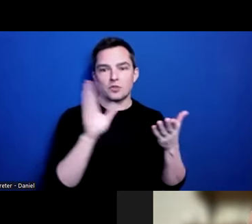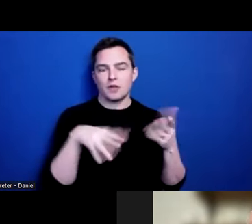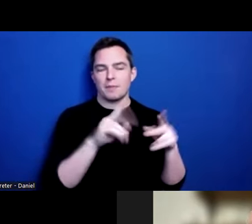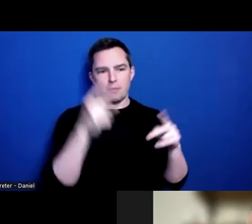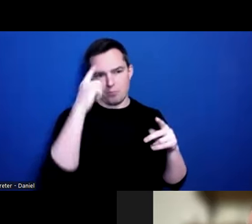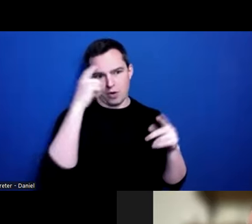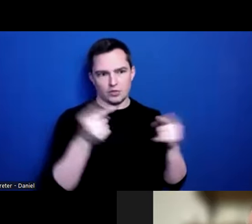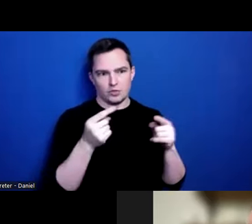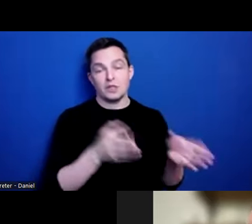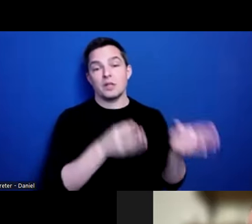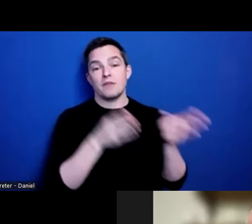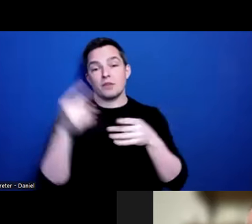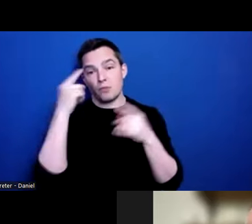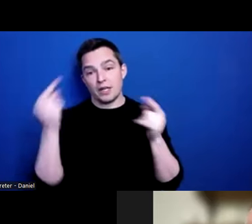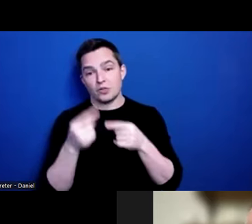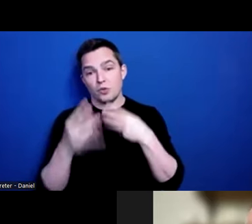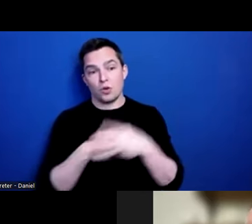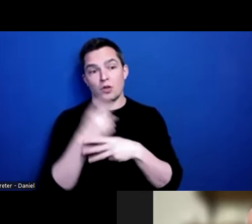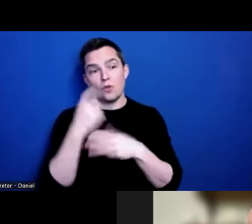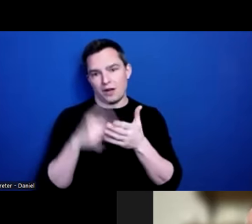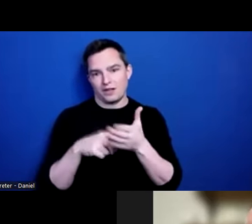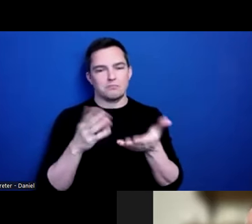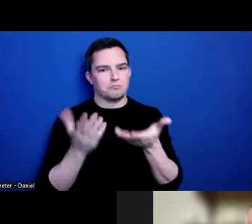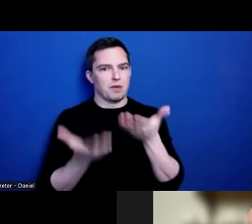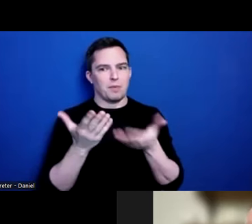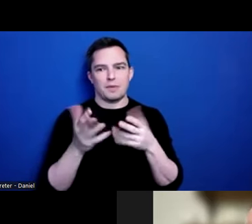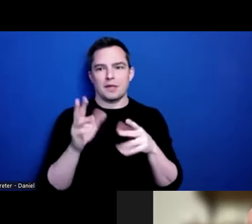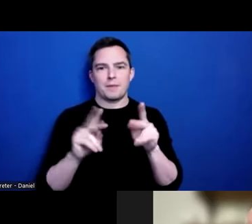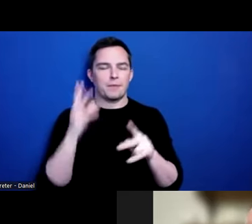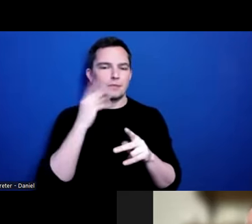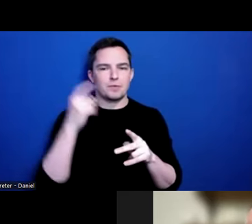the brain injury world, recognizing that there are probably folks experiencing housing instabilities.